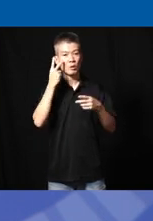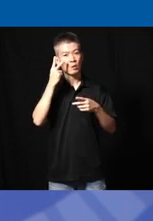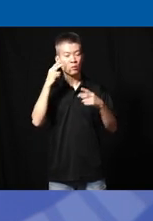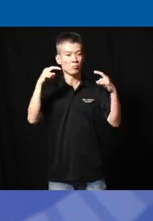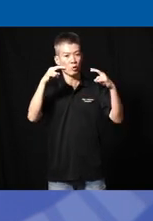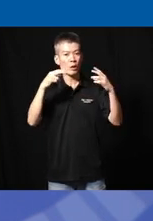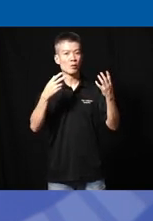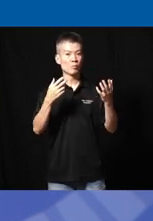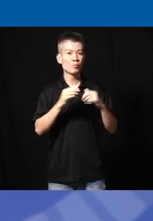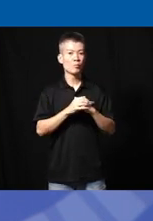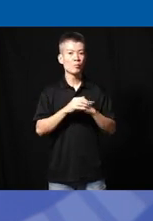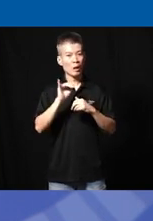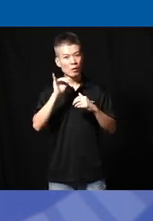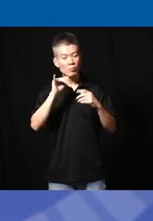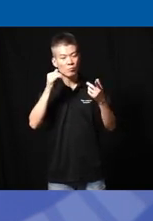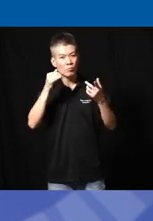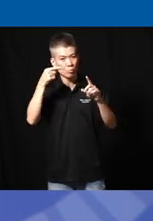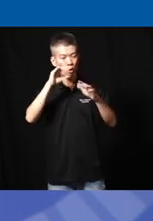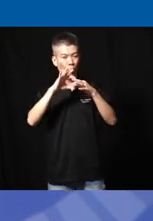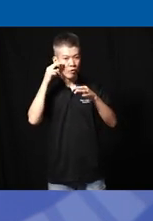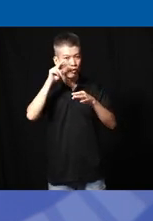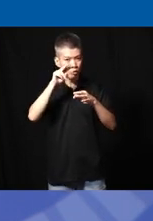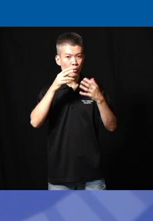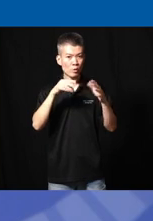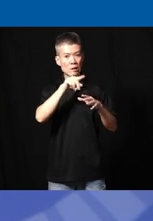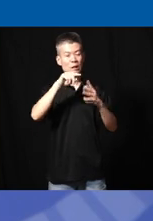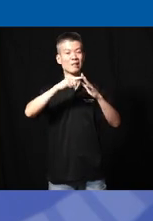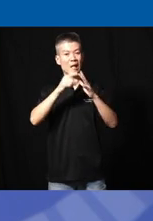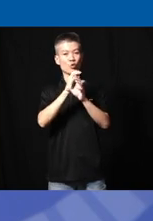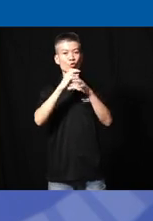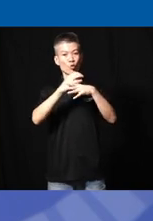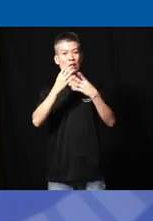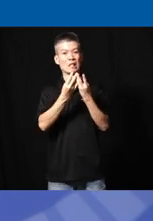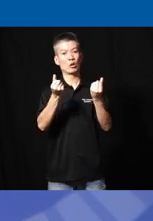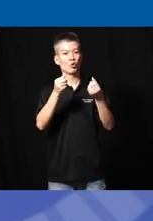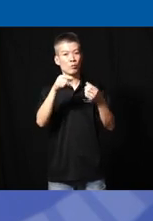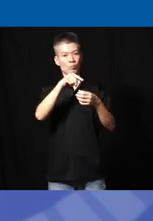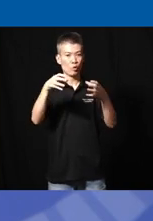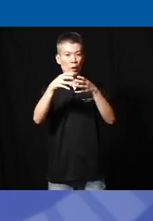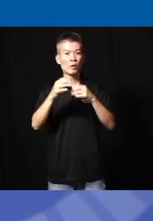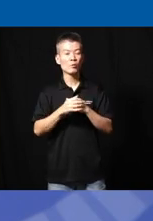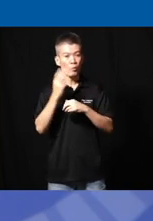each other uh point of view and then they can start to create Solutions together and why this